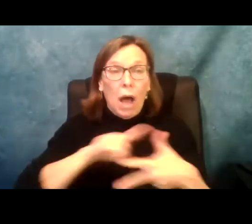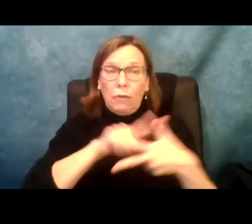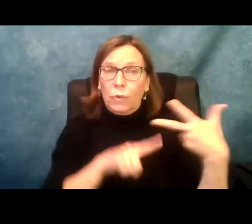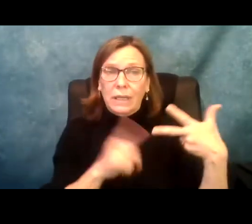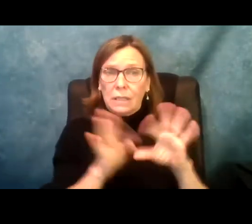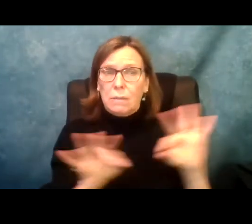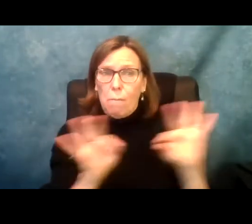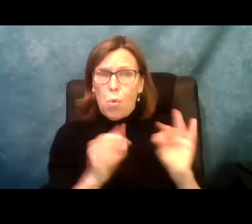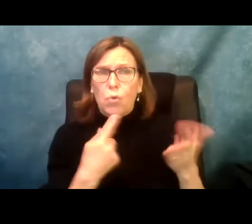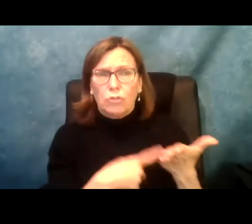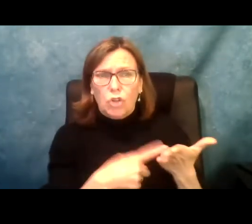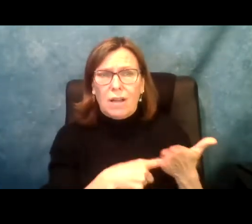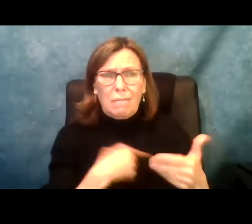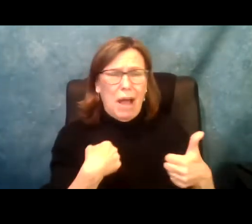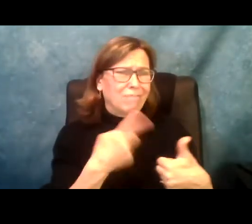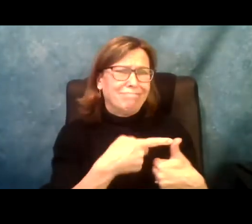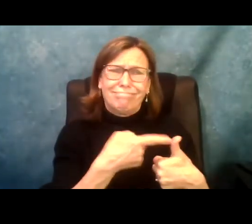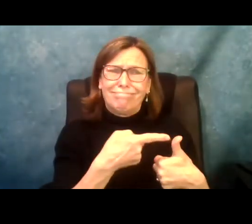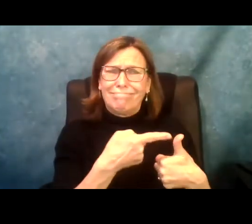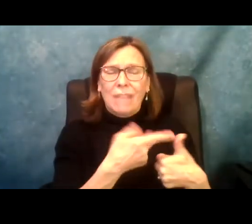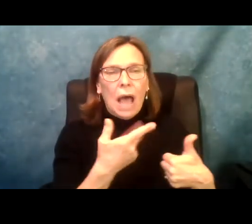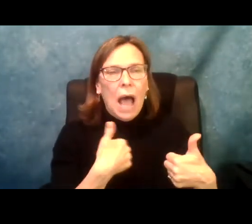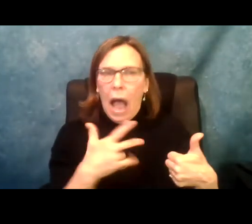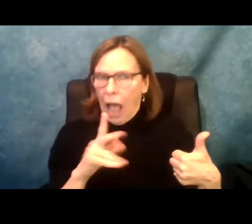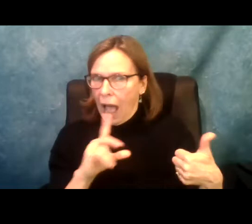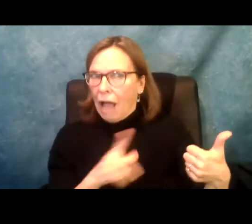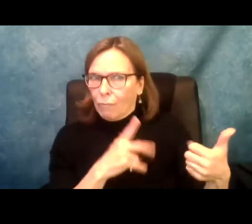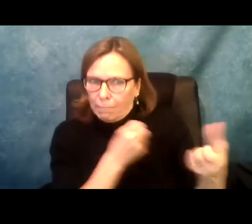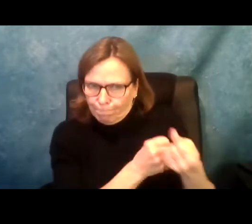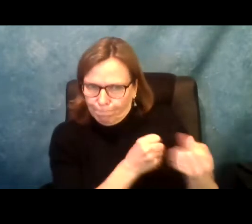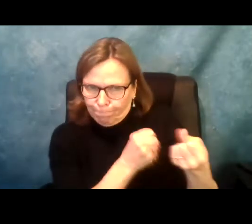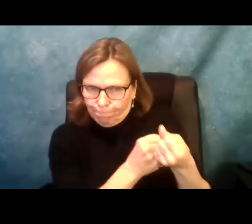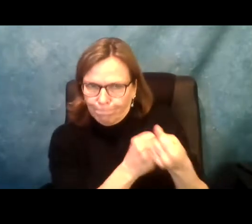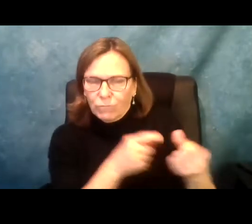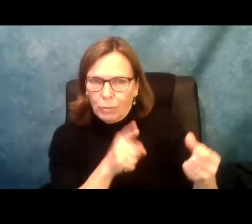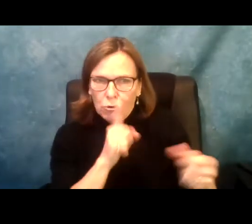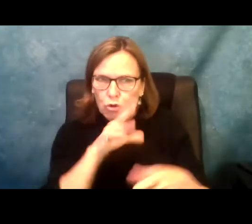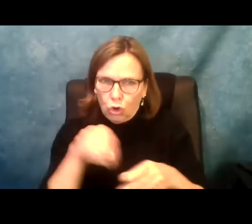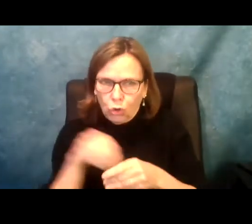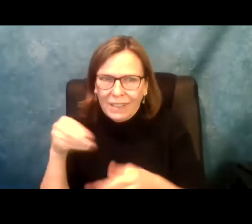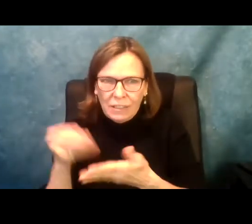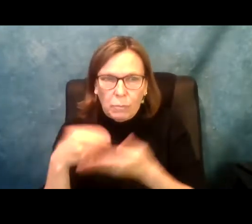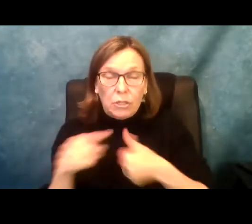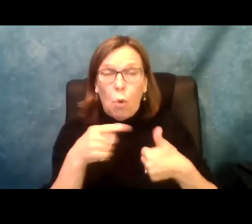thing. But there are three things in particular that I think we need to talk about and I know I've been pushing